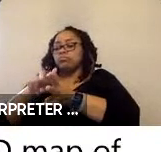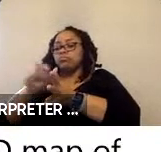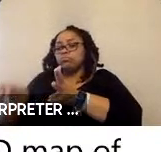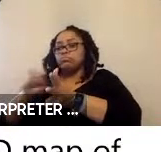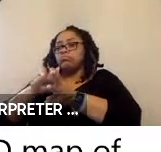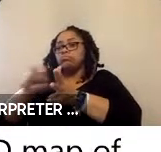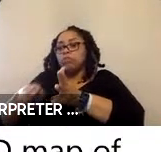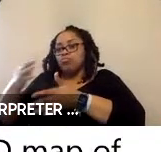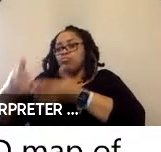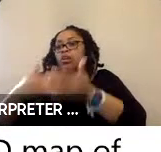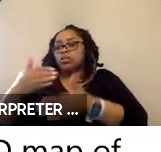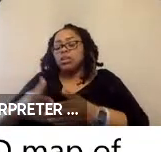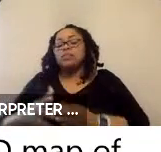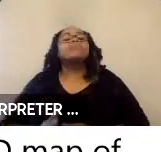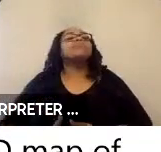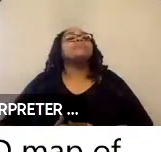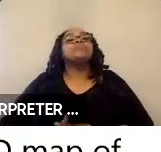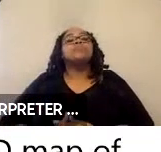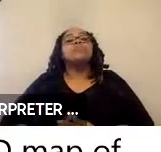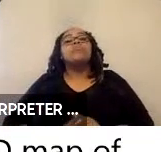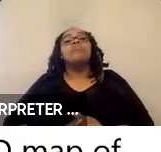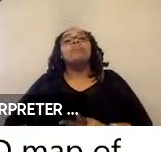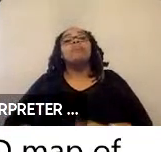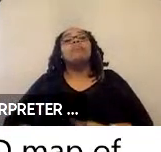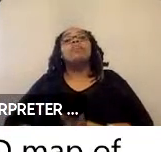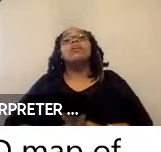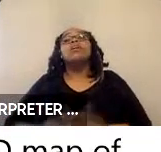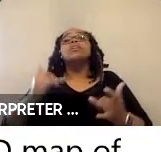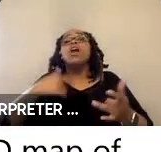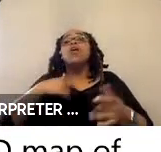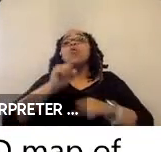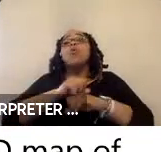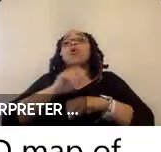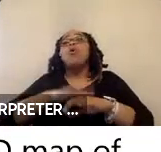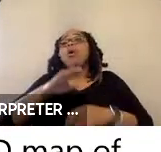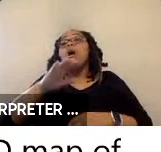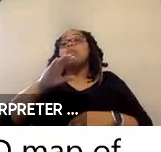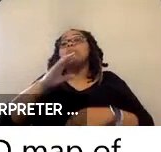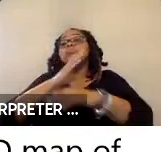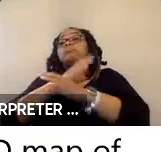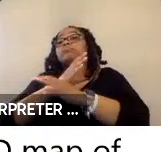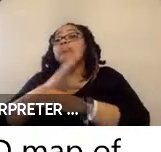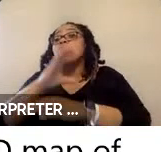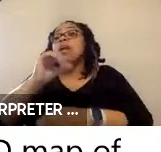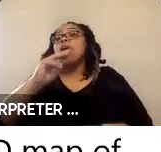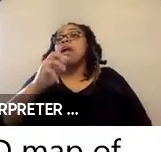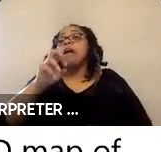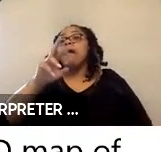We are also working on a camera-based system. So, currently this is using a LIDR or laser-based